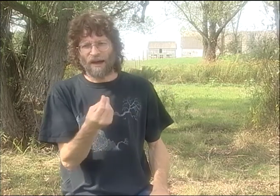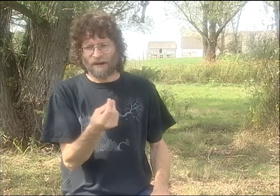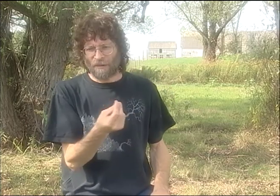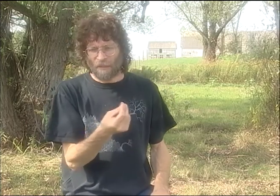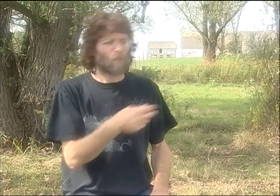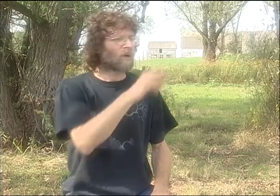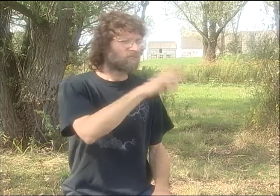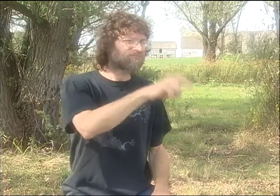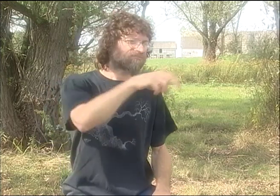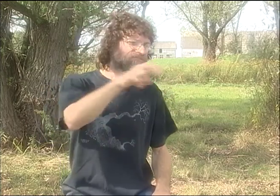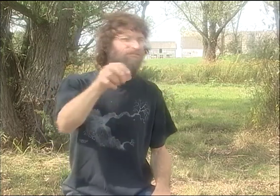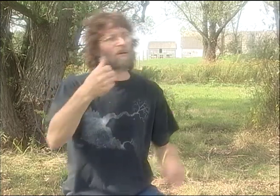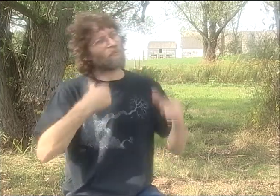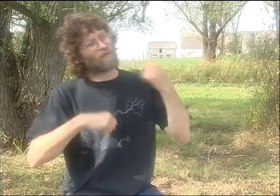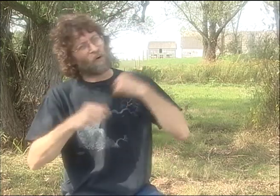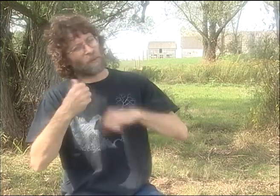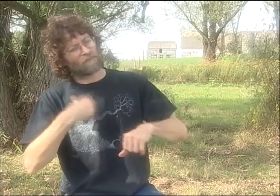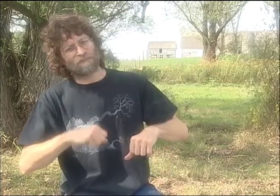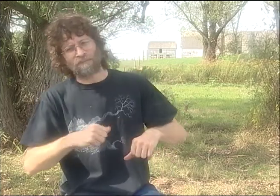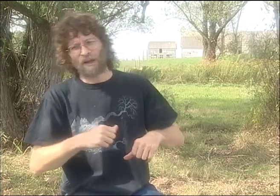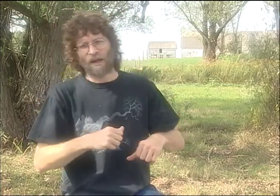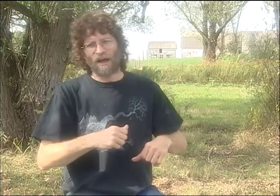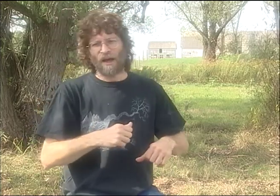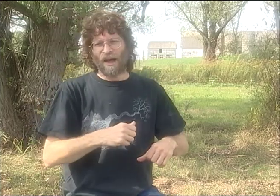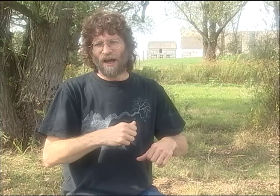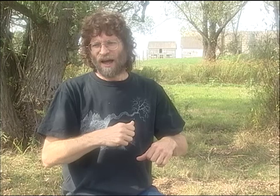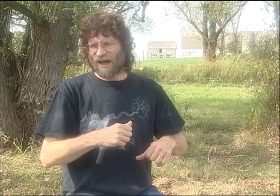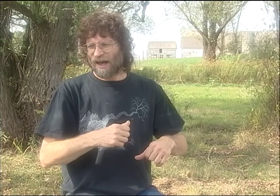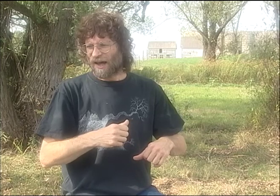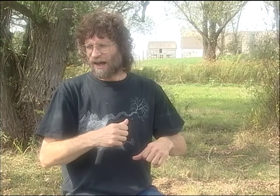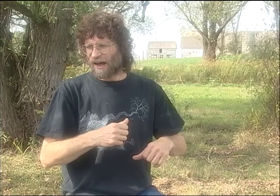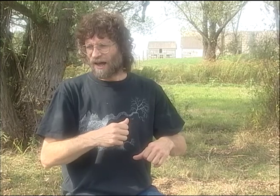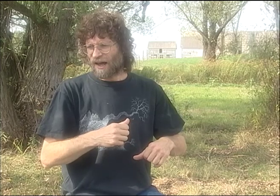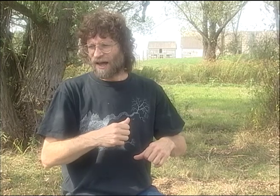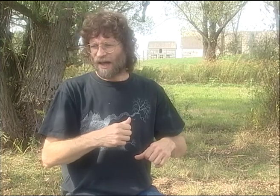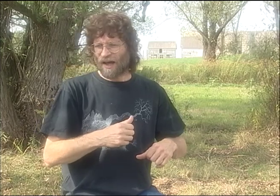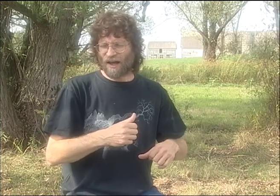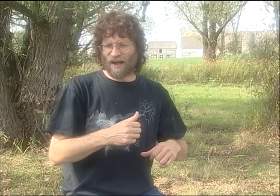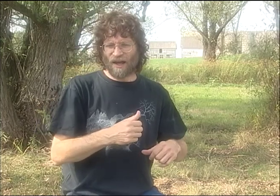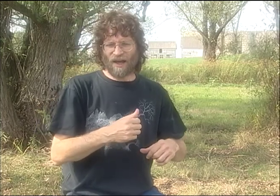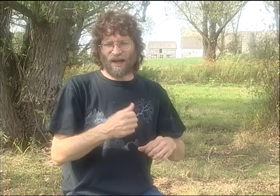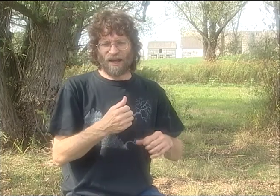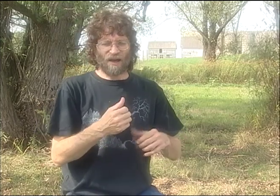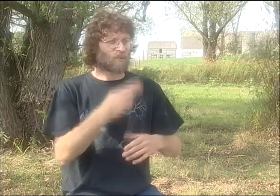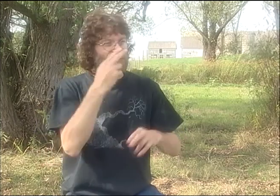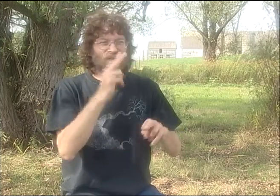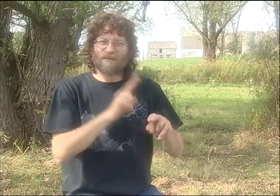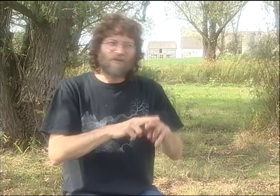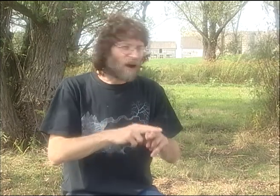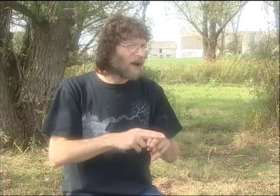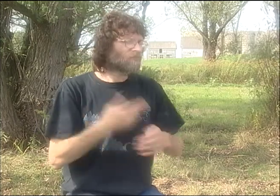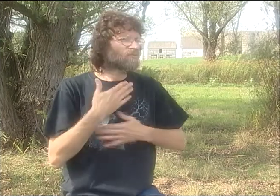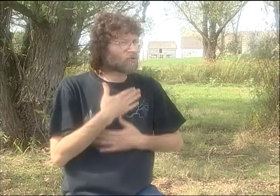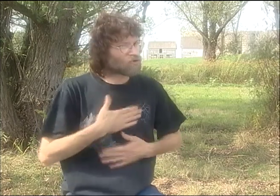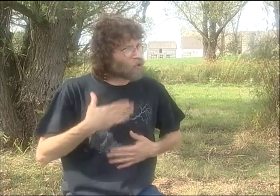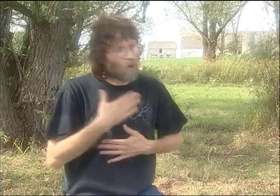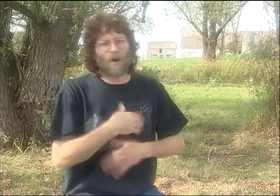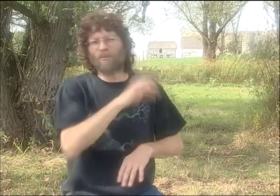DEBBIE WAS NOT INVOLVED IN THIS PARTICULAR ASPECT. IT WAS JUST PETER AND ME. SO WE TRAVELED AROUND AND WE PERFORMED.